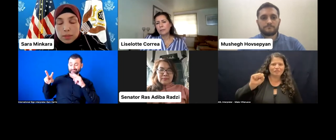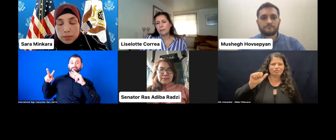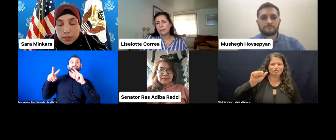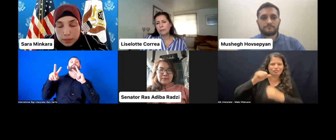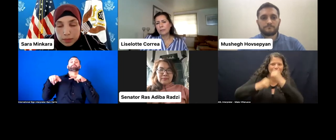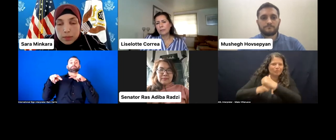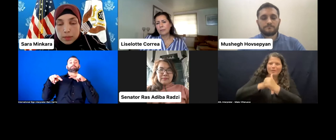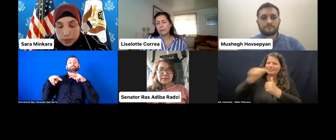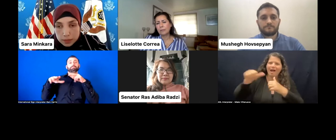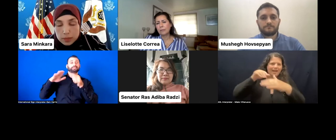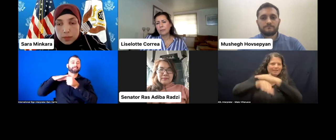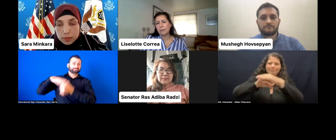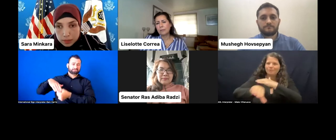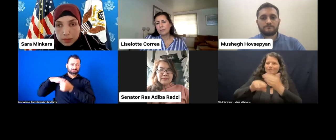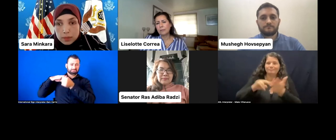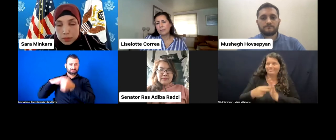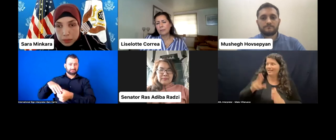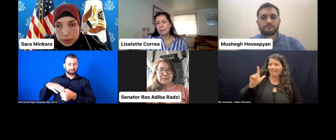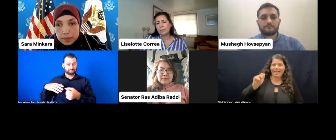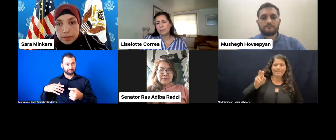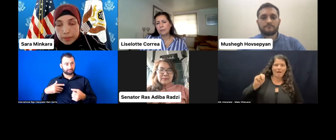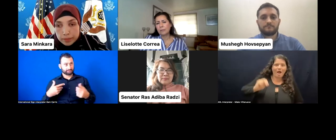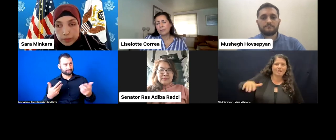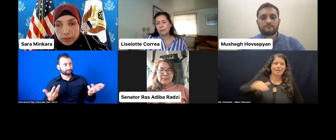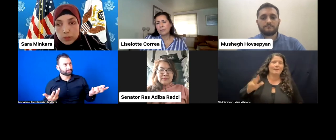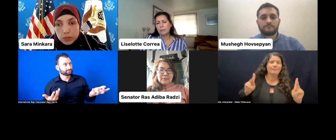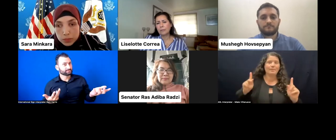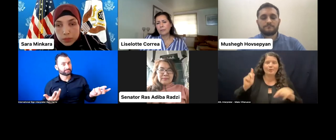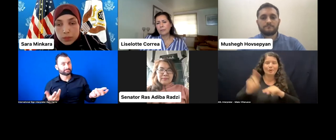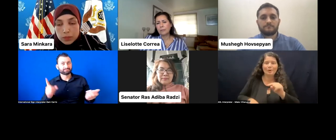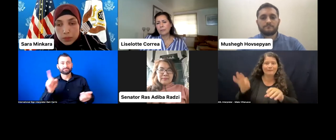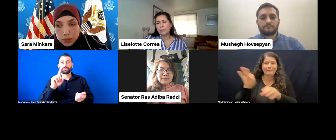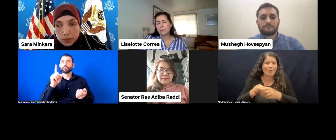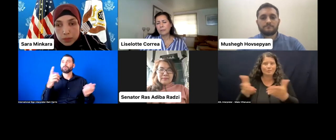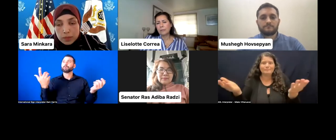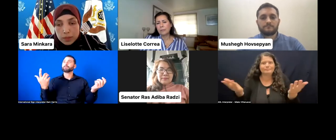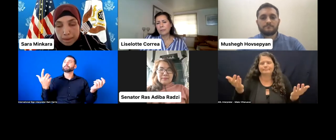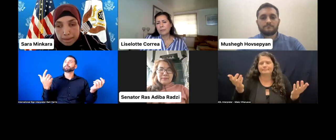So my question is, how to help us in these communities